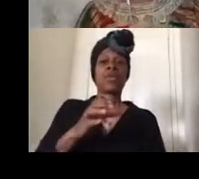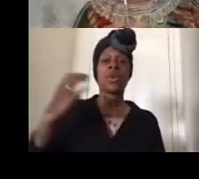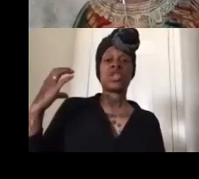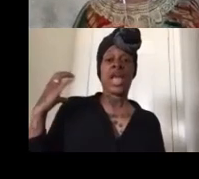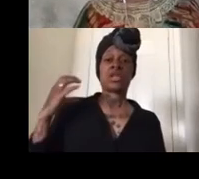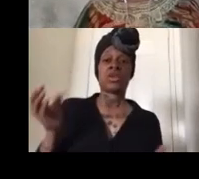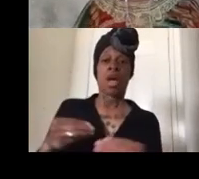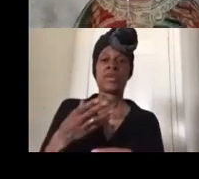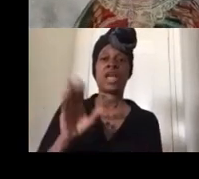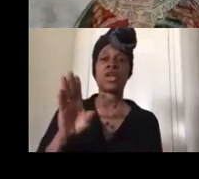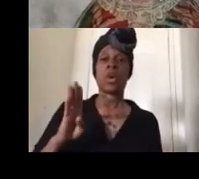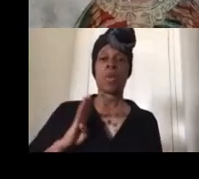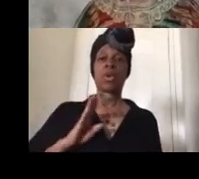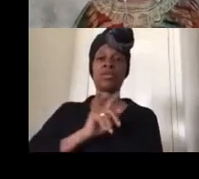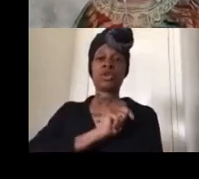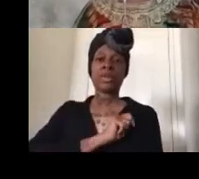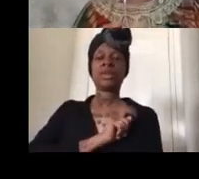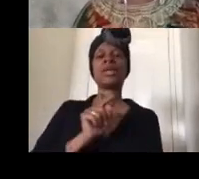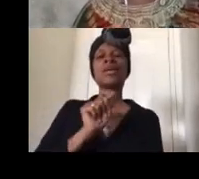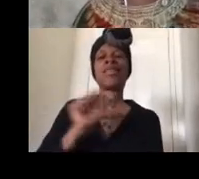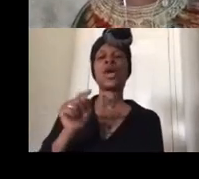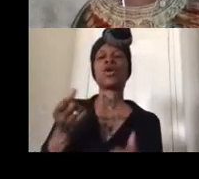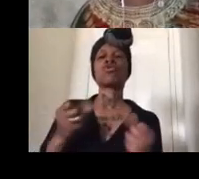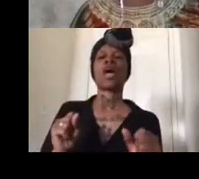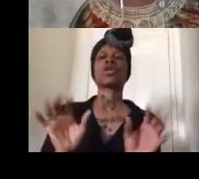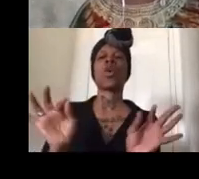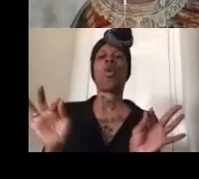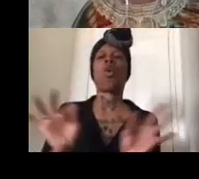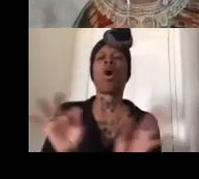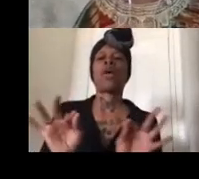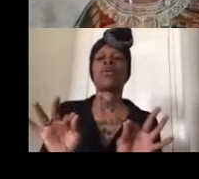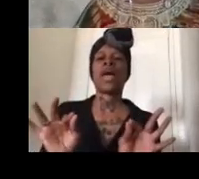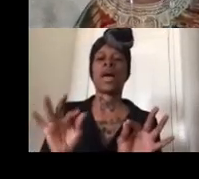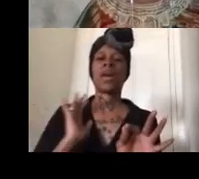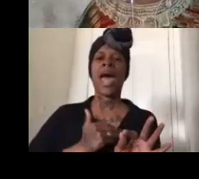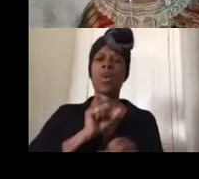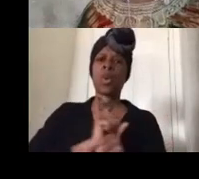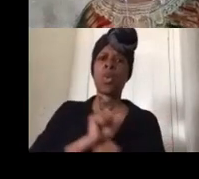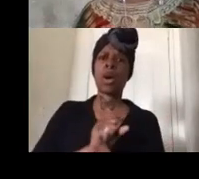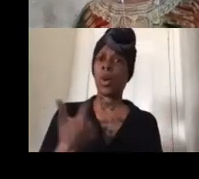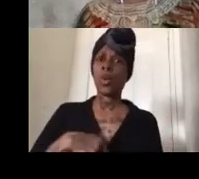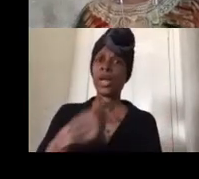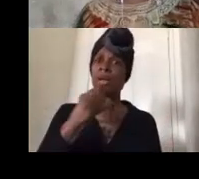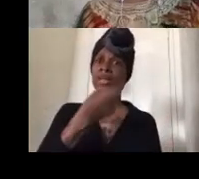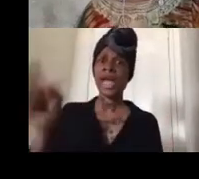of trustees is they're trying to water down our work we are saying no we want ethnic studies to be a